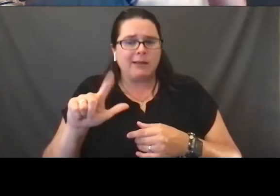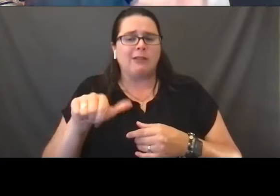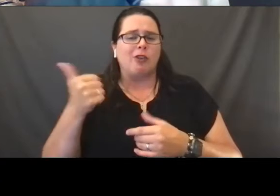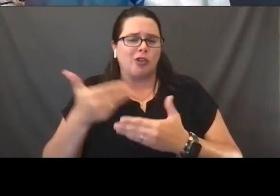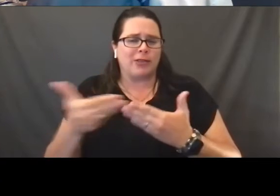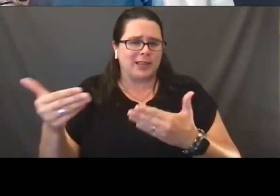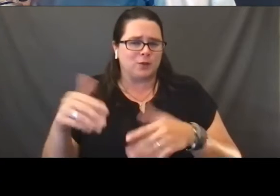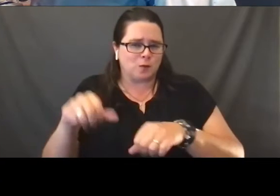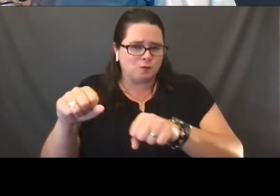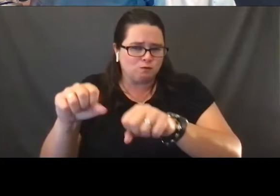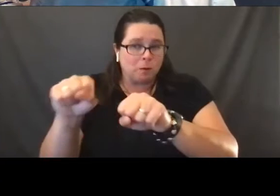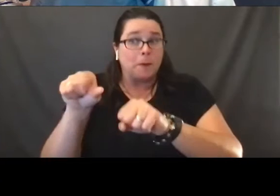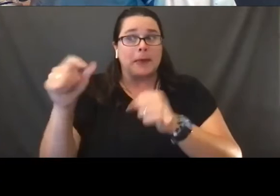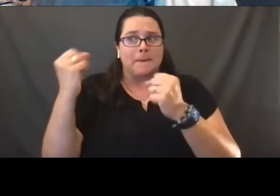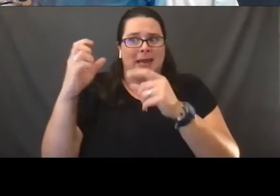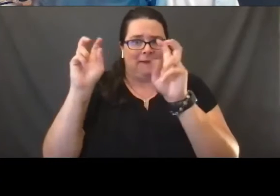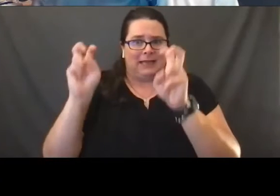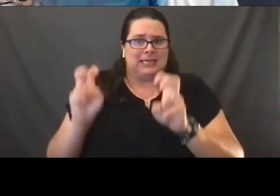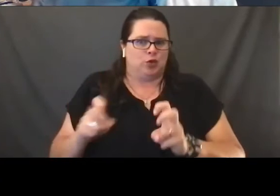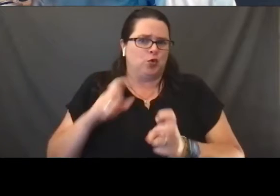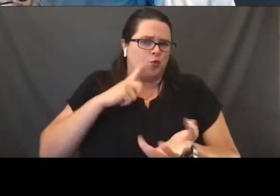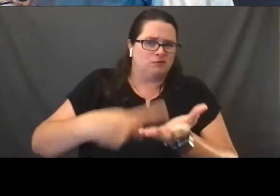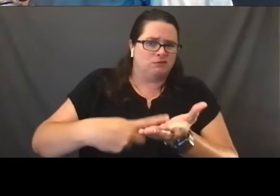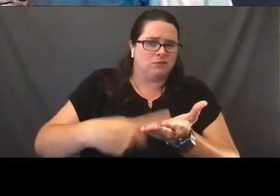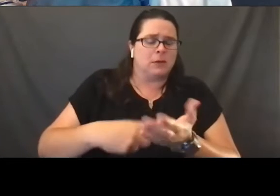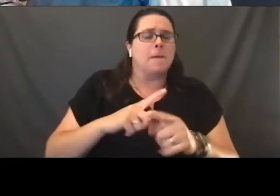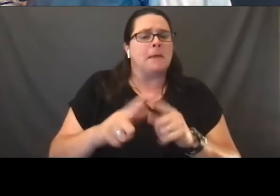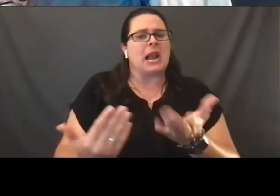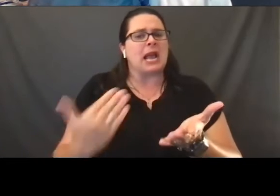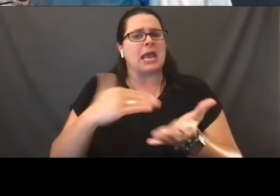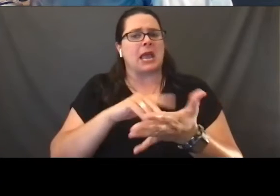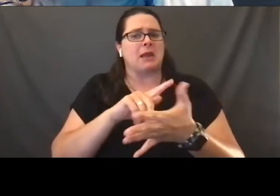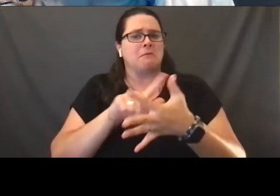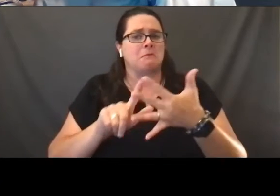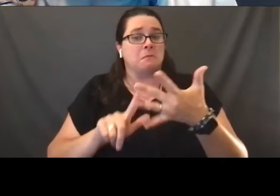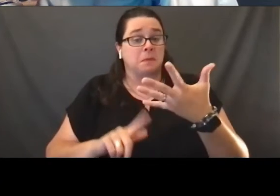many of these issues we discussed, but know once again that in the state of Wisconsin